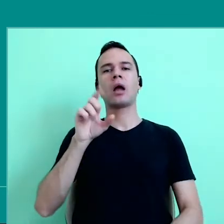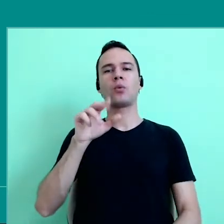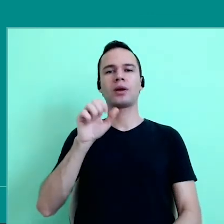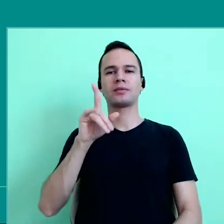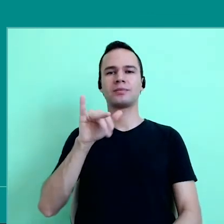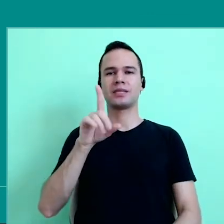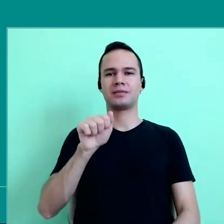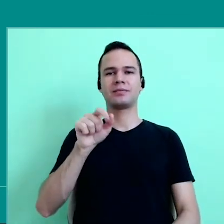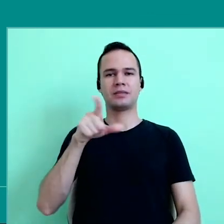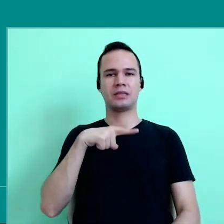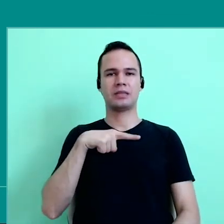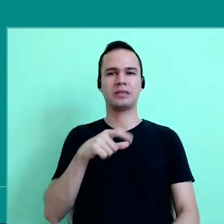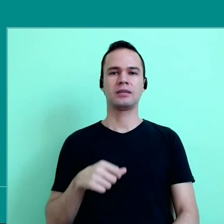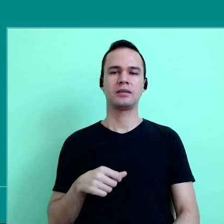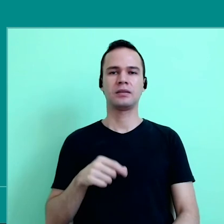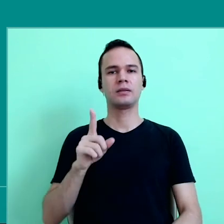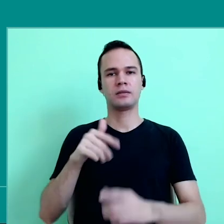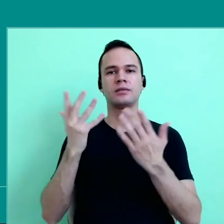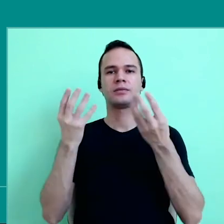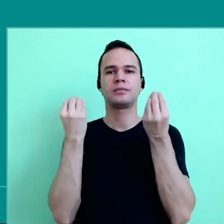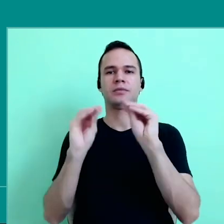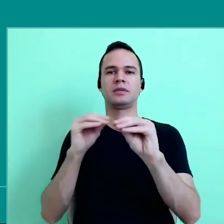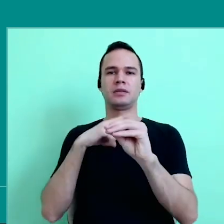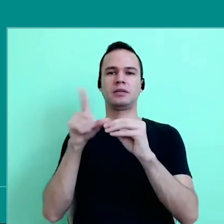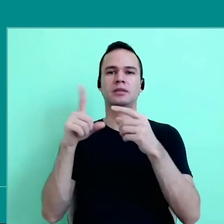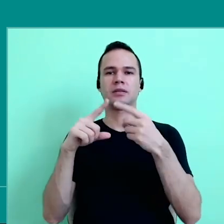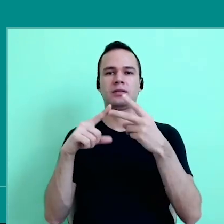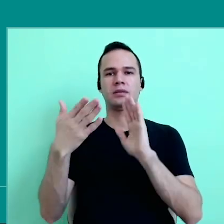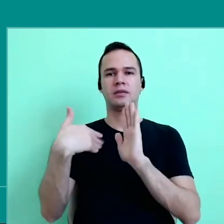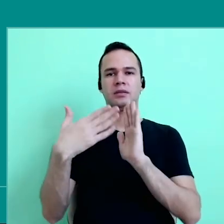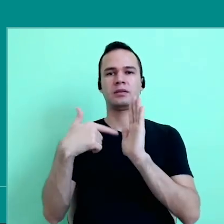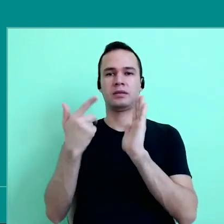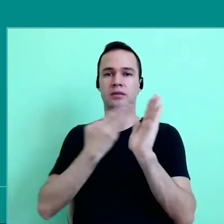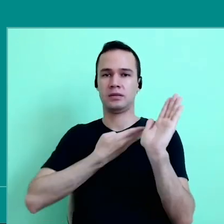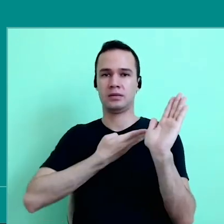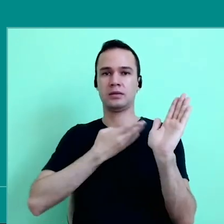here we publish two books with Argentine colleagues